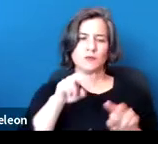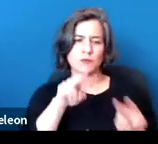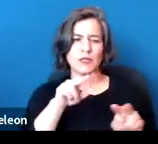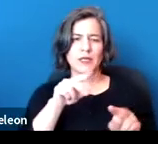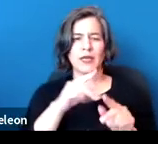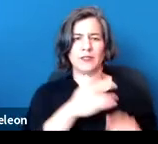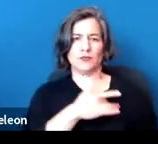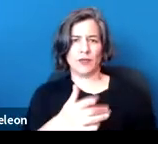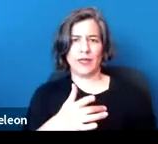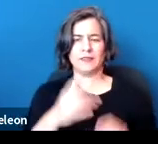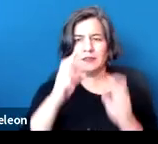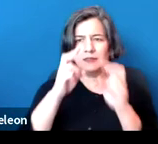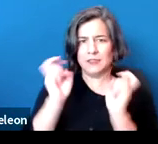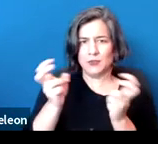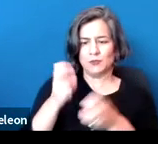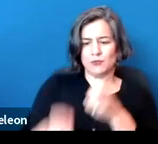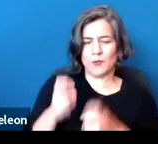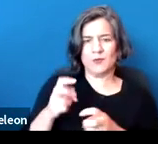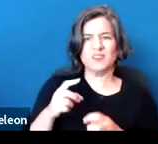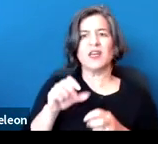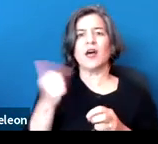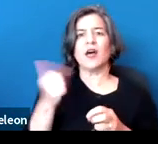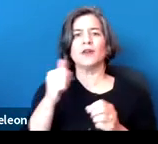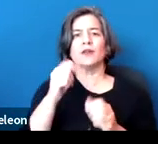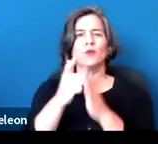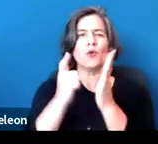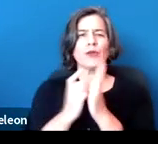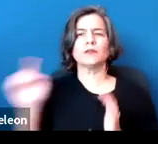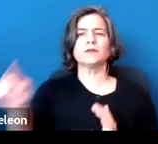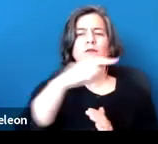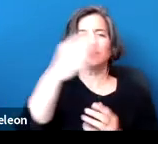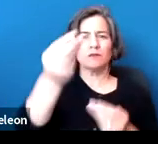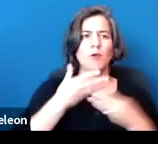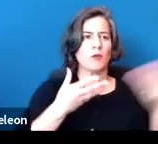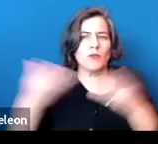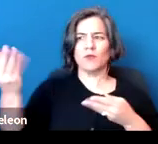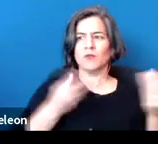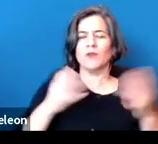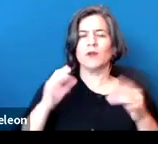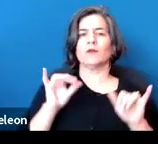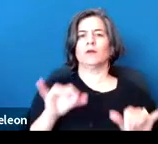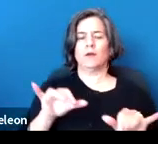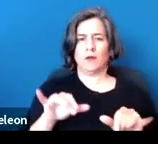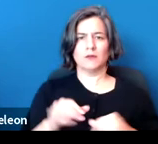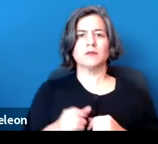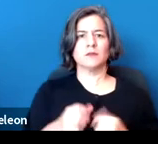that colleagues across the state share with us. So we are going to launch into that partnership right now.